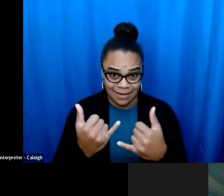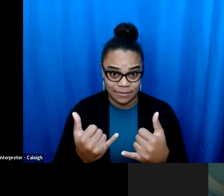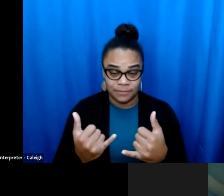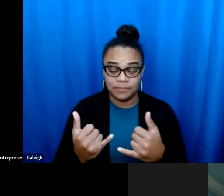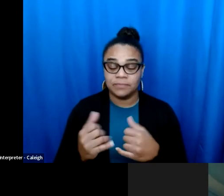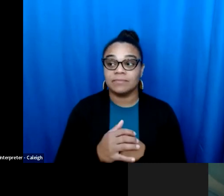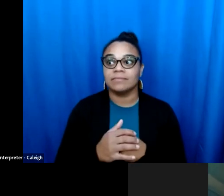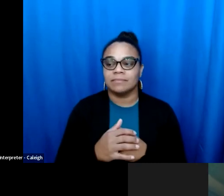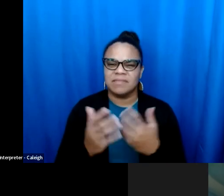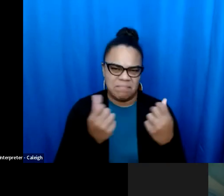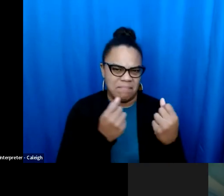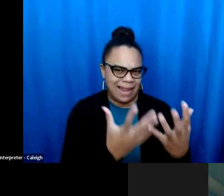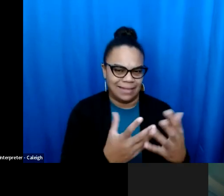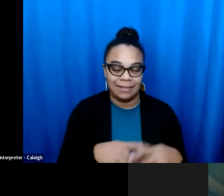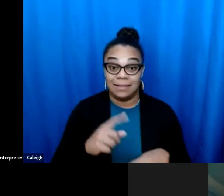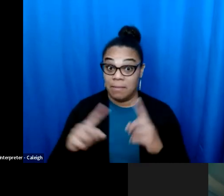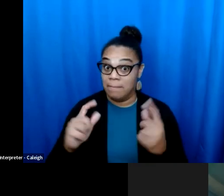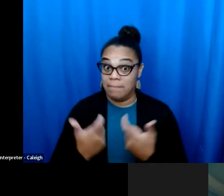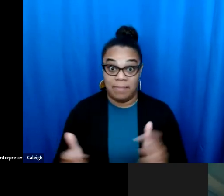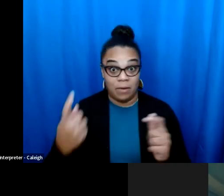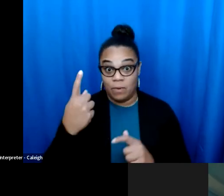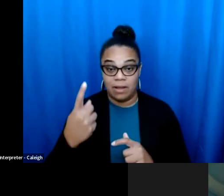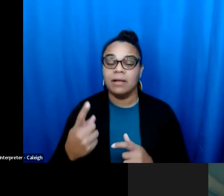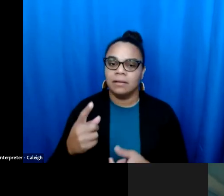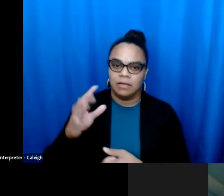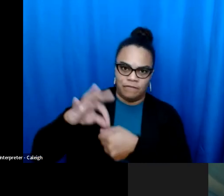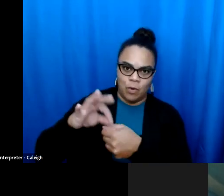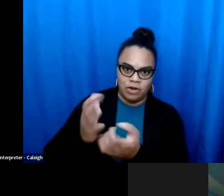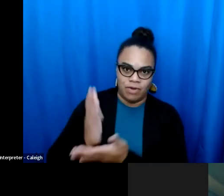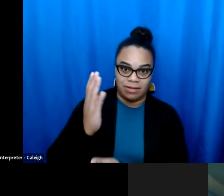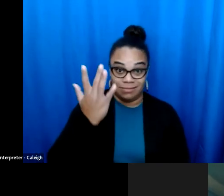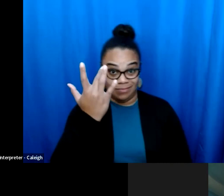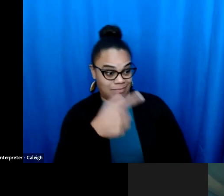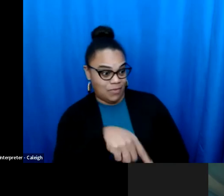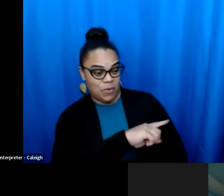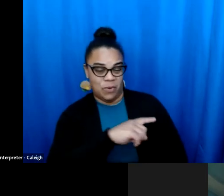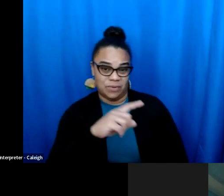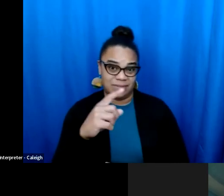The other battles that we are finding are in some nice are directly tied to this. [broken audio] that said, the other Battle we're